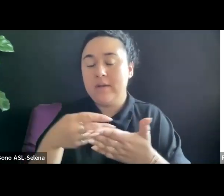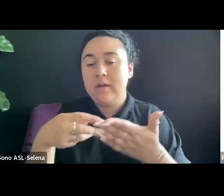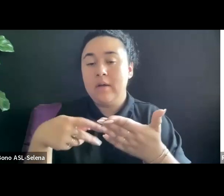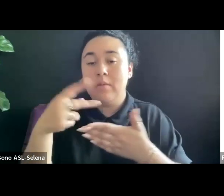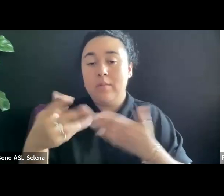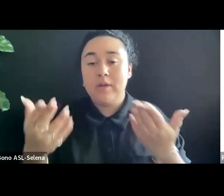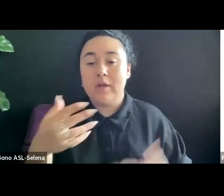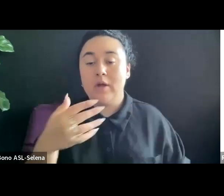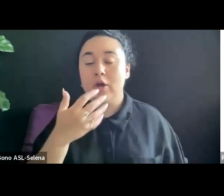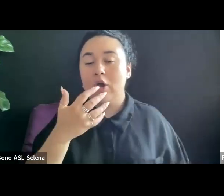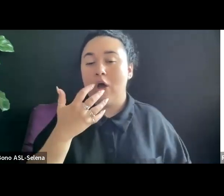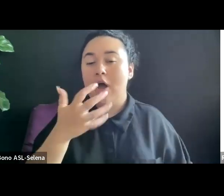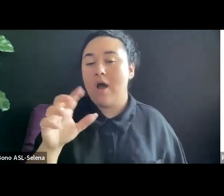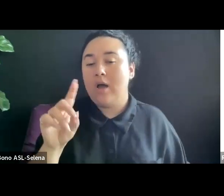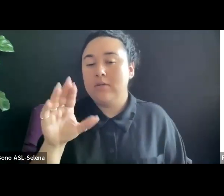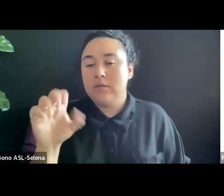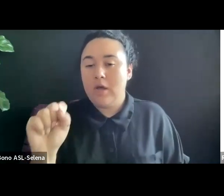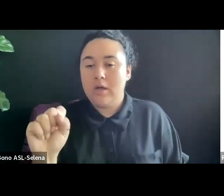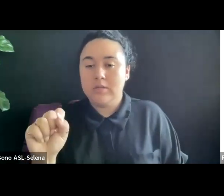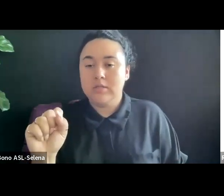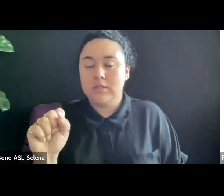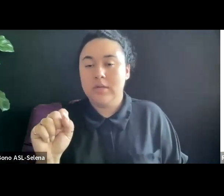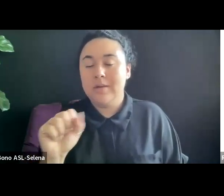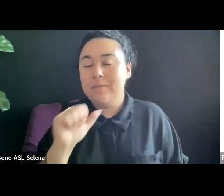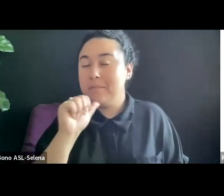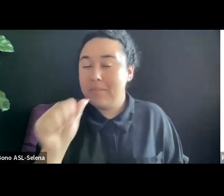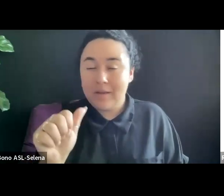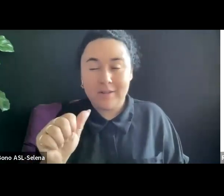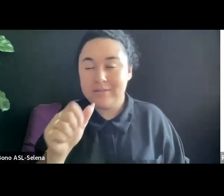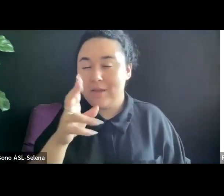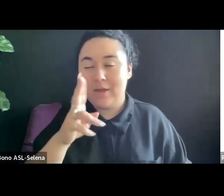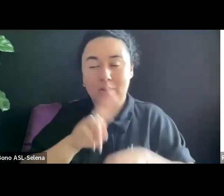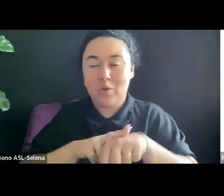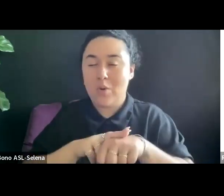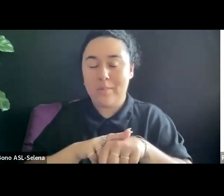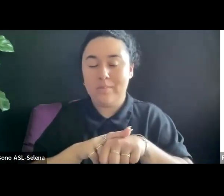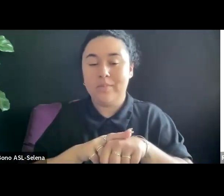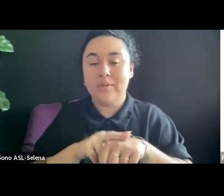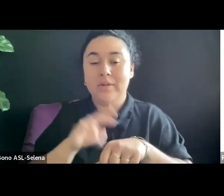NORM. IF YOU ARE NOT GETTING INTO TO BIG PLAYERS, THERE ARE STILL OPPORTUNITIES.